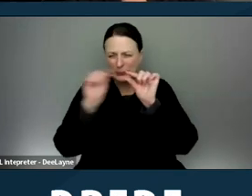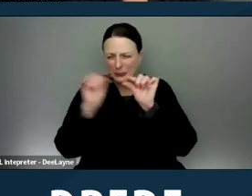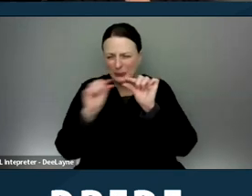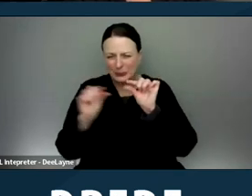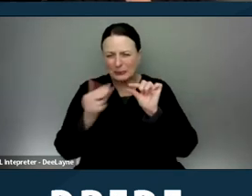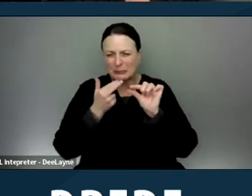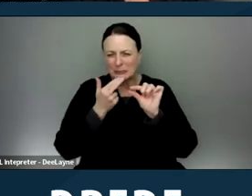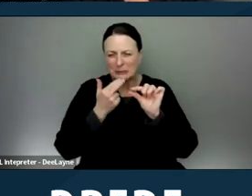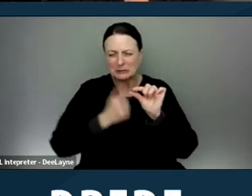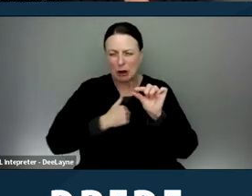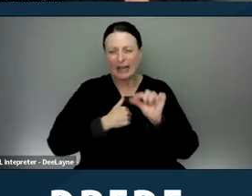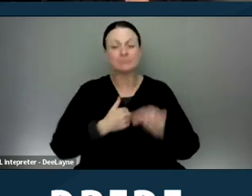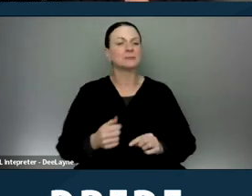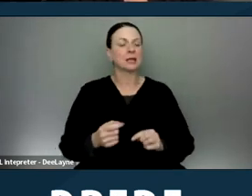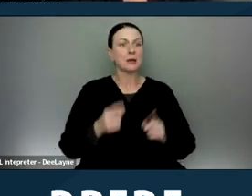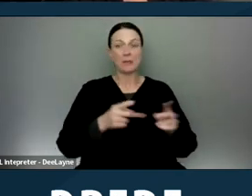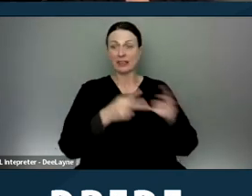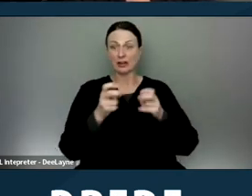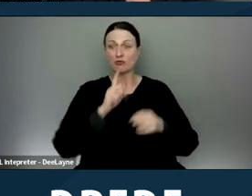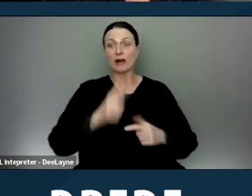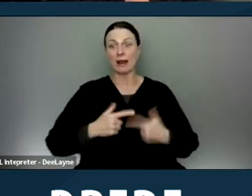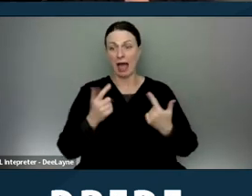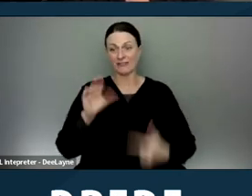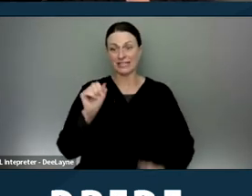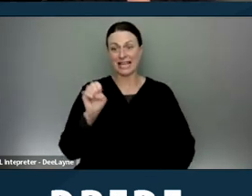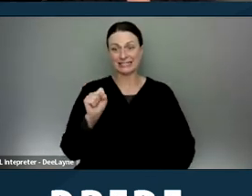These are all from real-life cases that I've handled